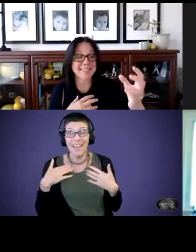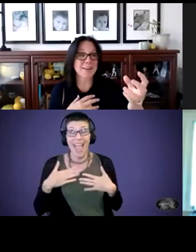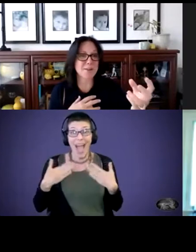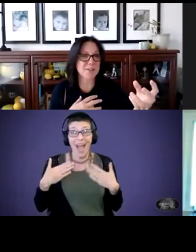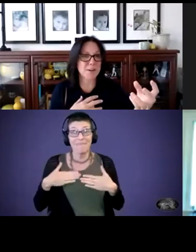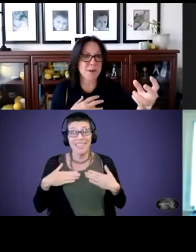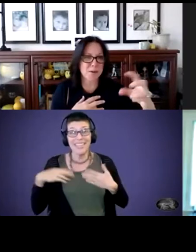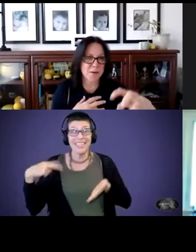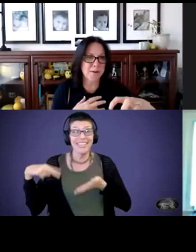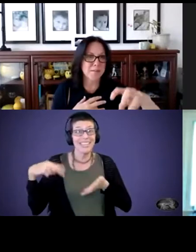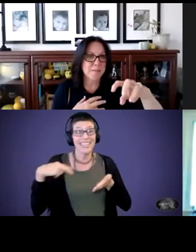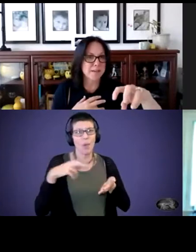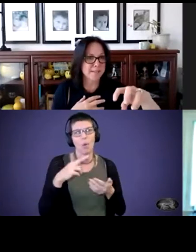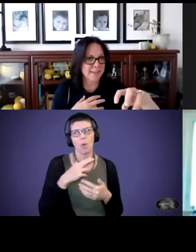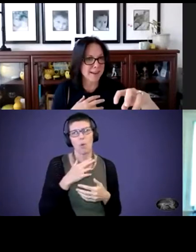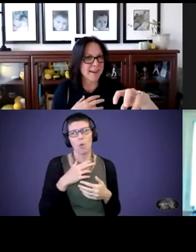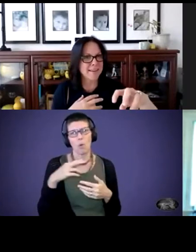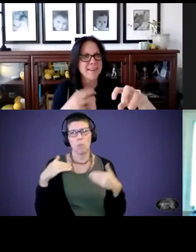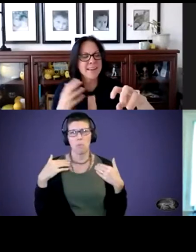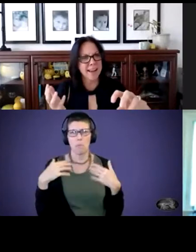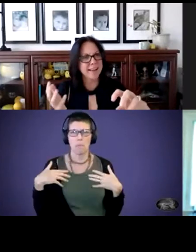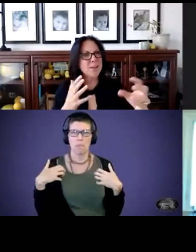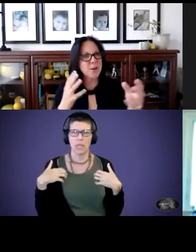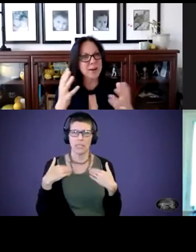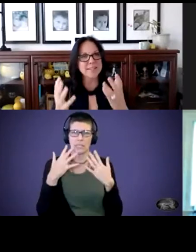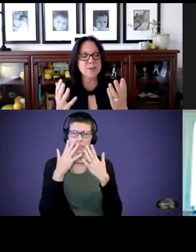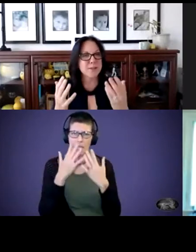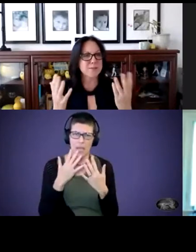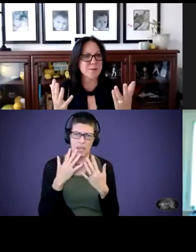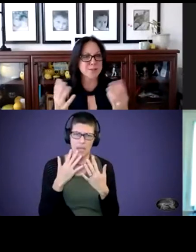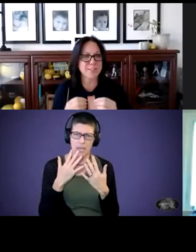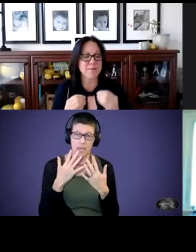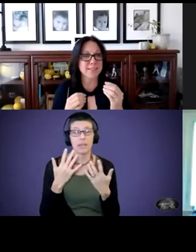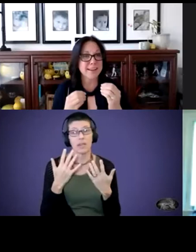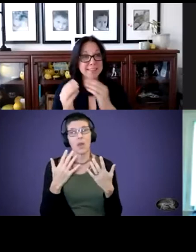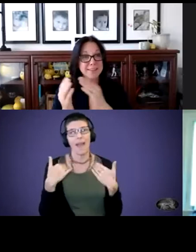Or you could talk about, Oh, the monkeyʻs sad. And so there's emotional stuff. It's like, there's